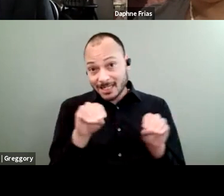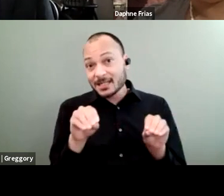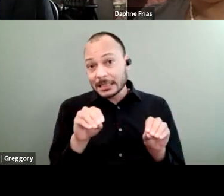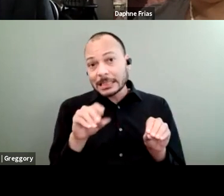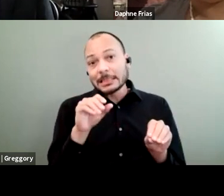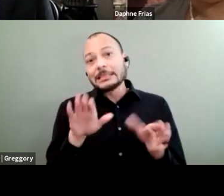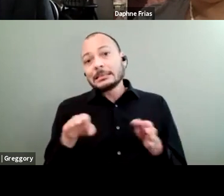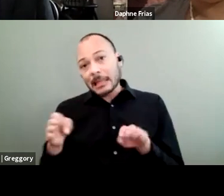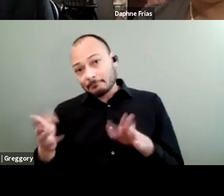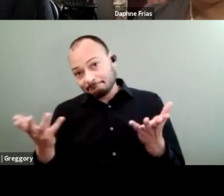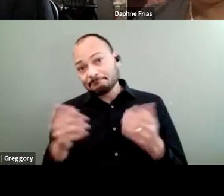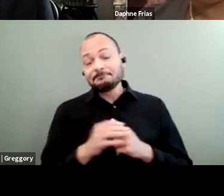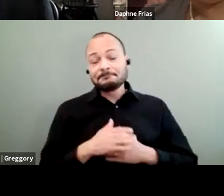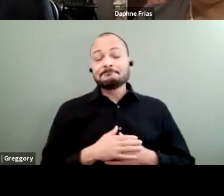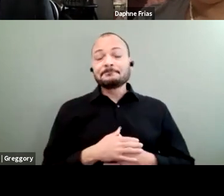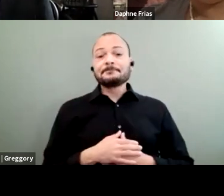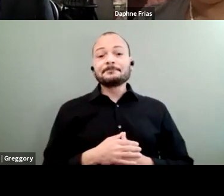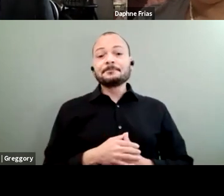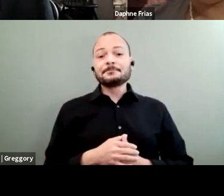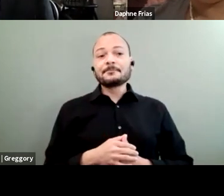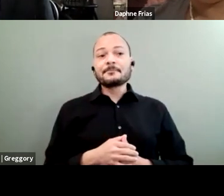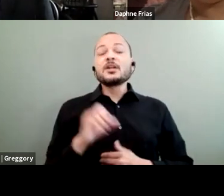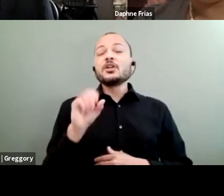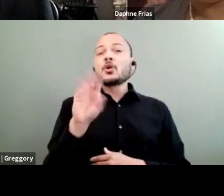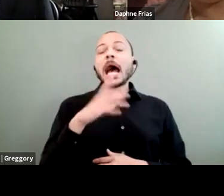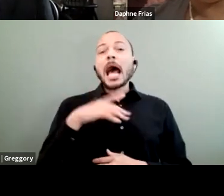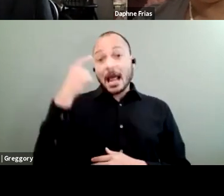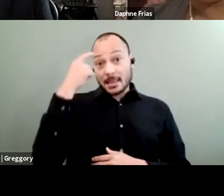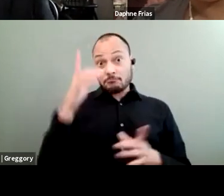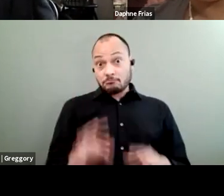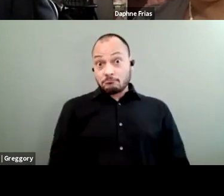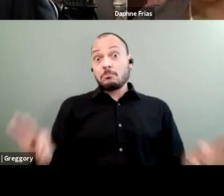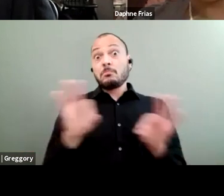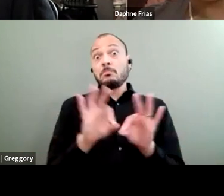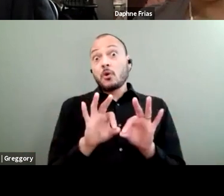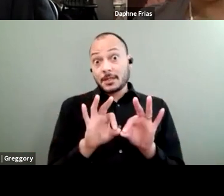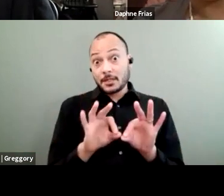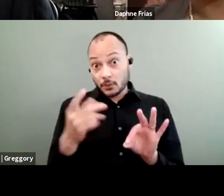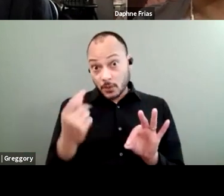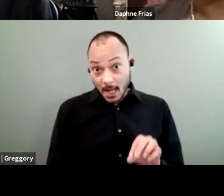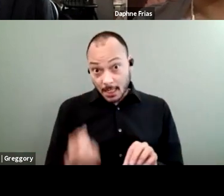So I think that it is important to understand climate change.